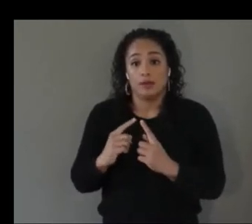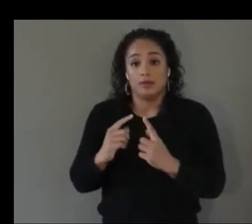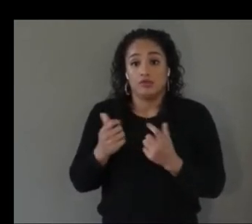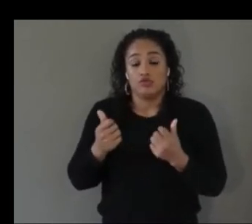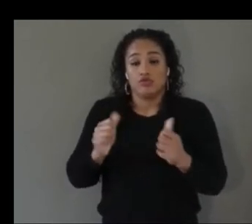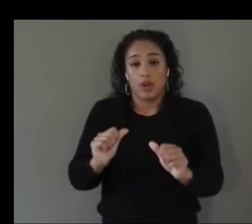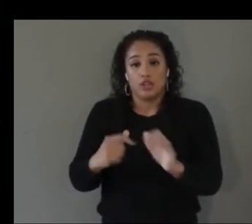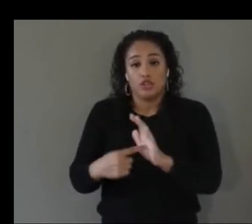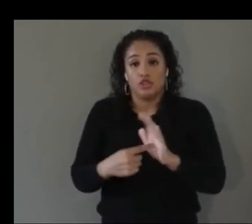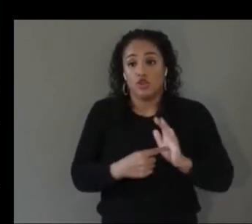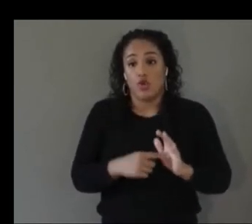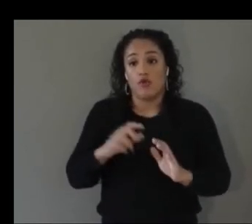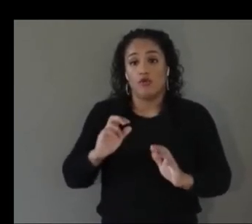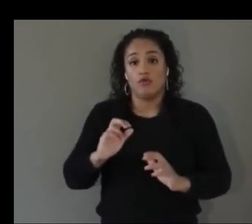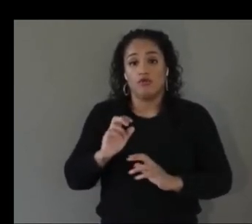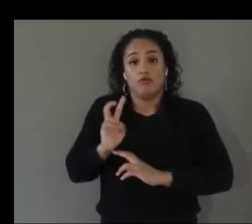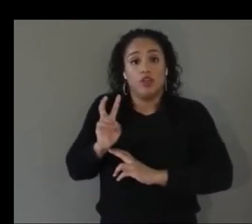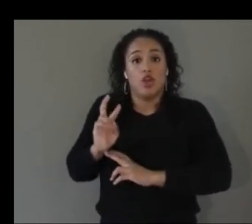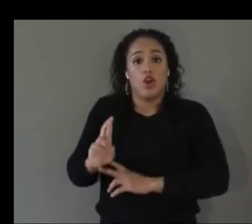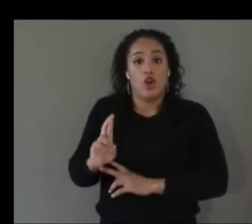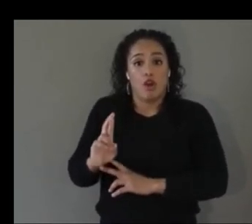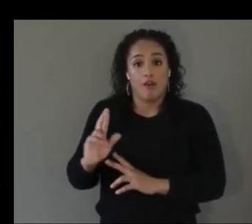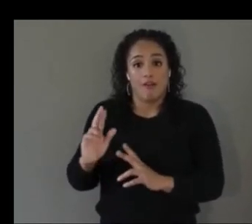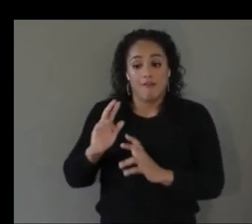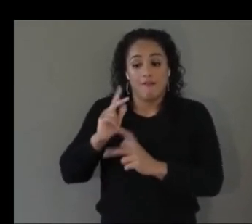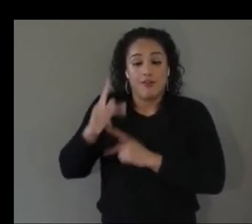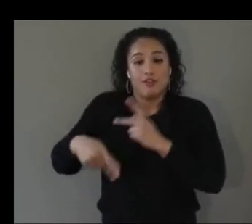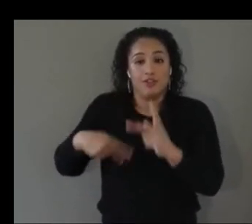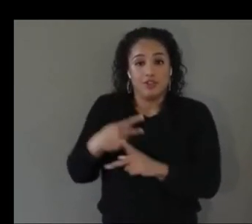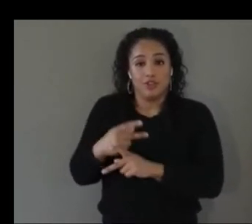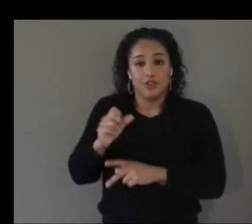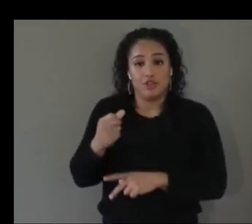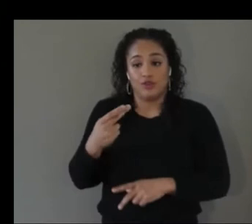you're hitting a virtual ball is how people use their bodies to interact with the game